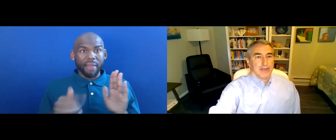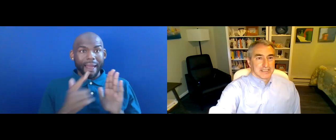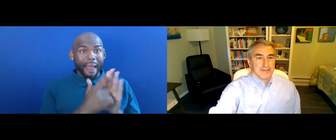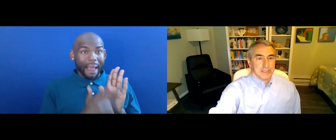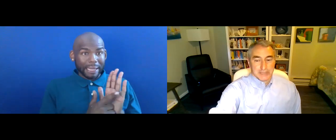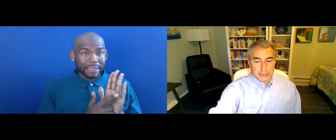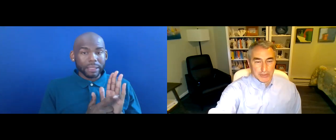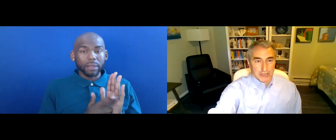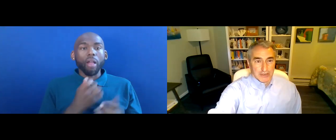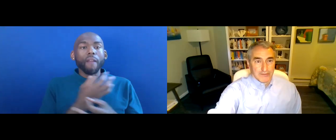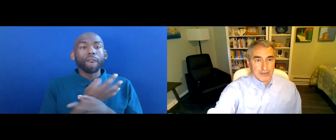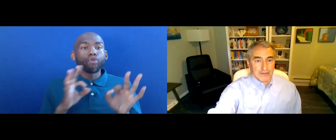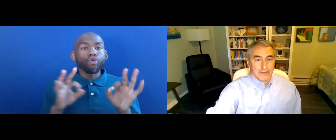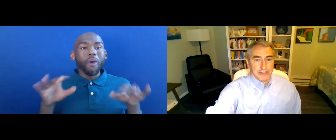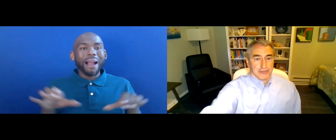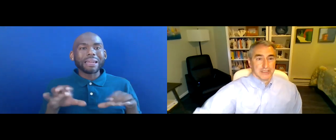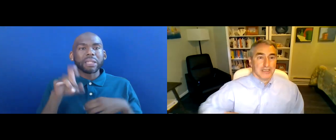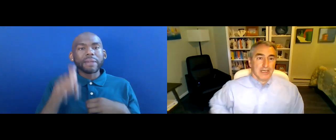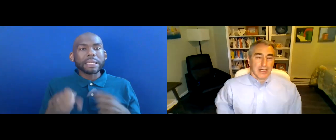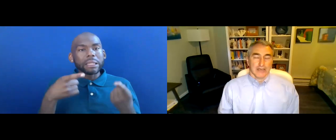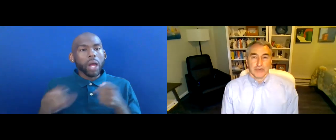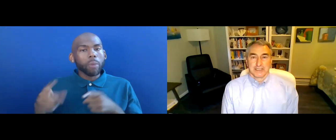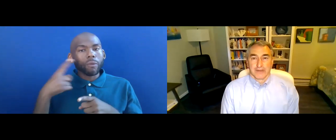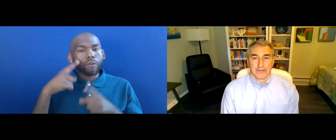THREE ACTIVITIES WILL NEED TO OCCUR FOR CHILDREN WHO ARE